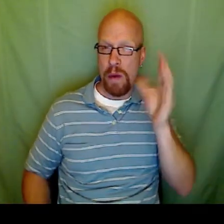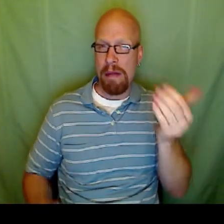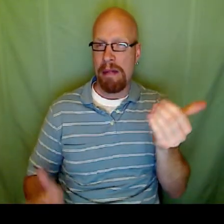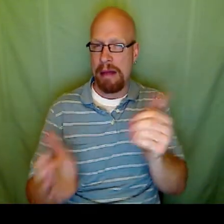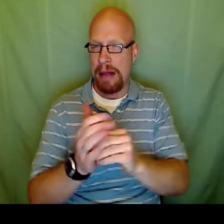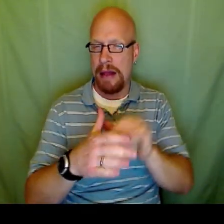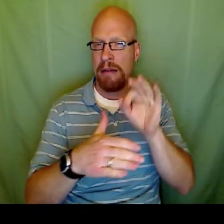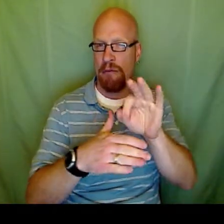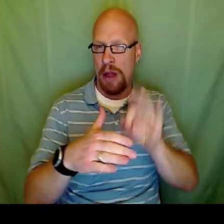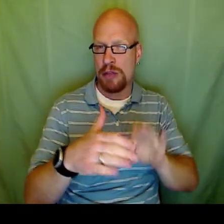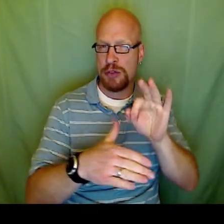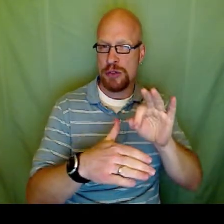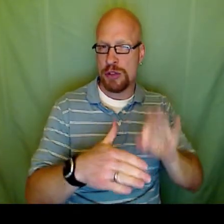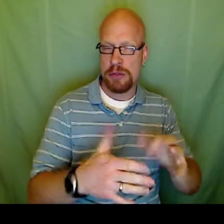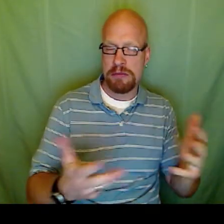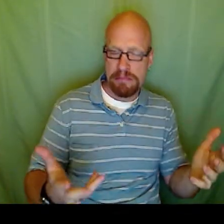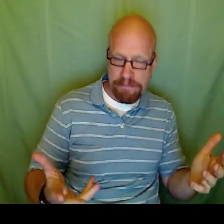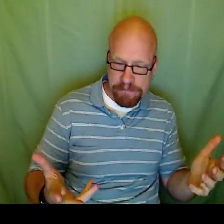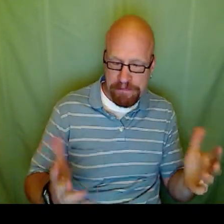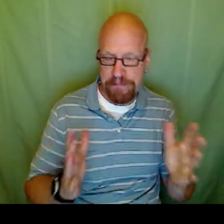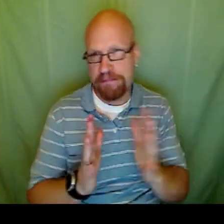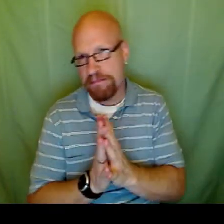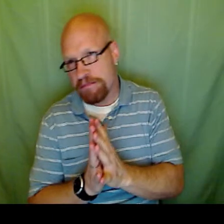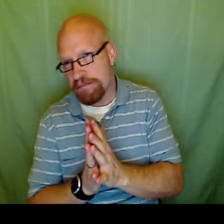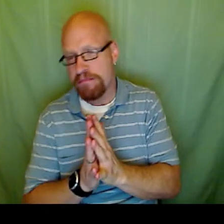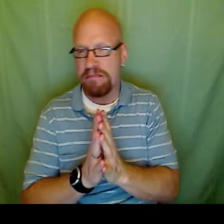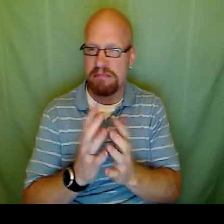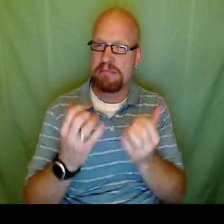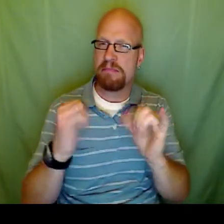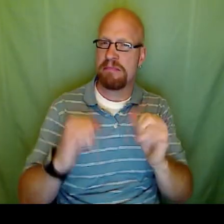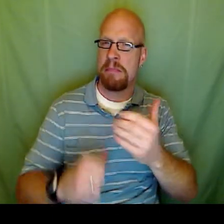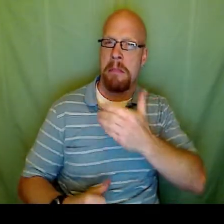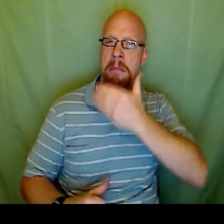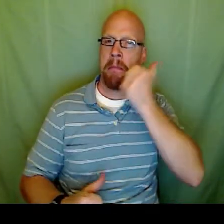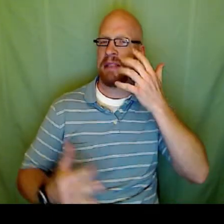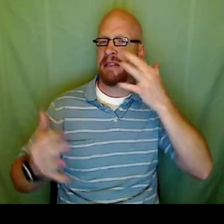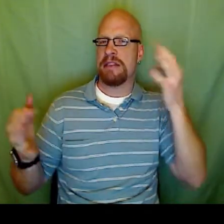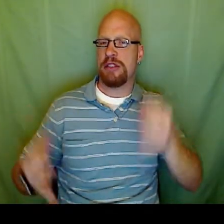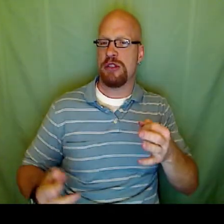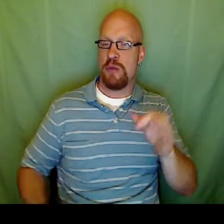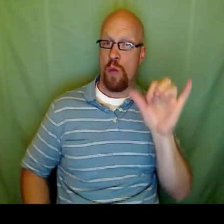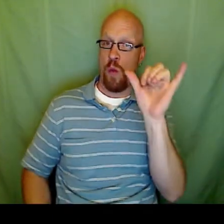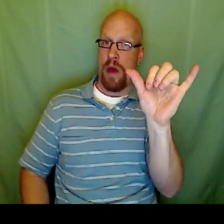I'd be dividing by negative 2, again we're looking that fractions.